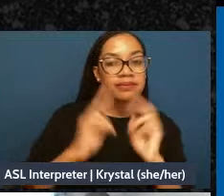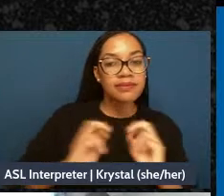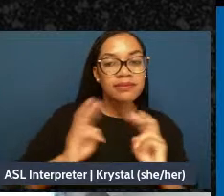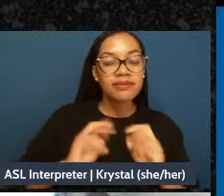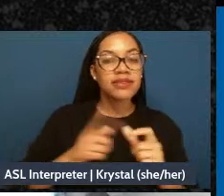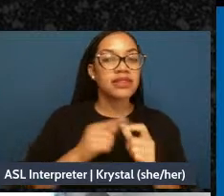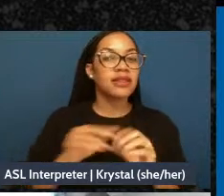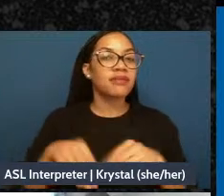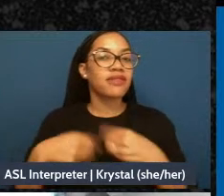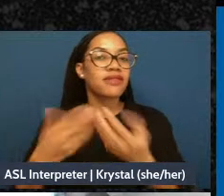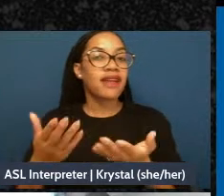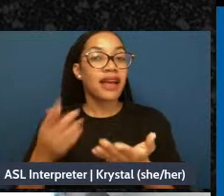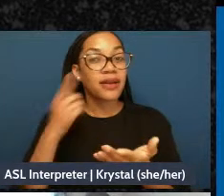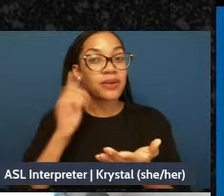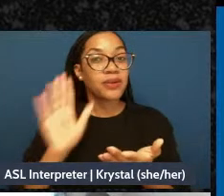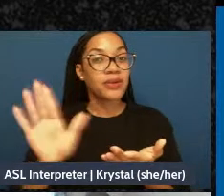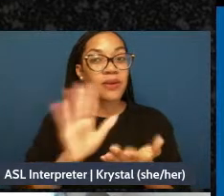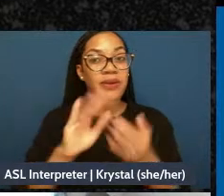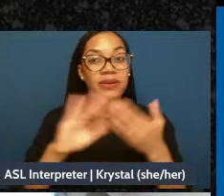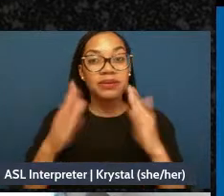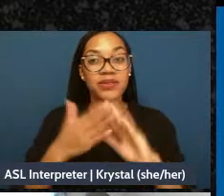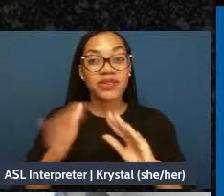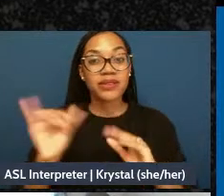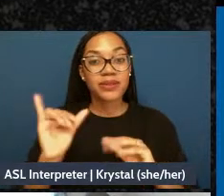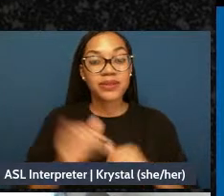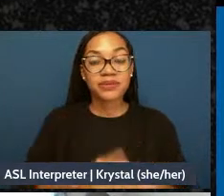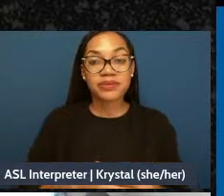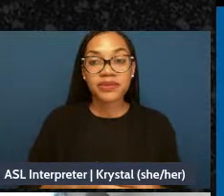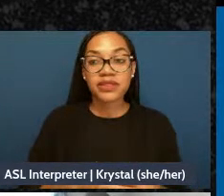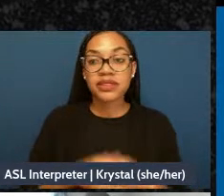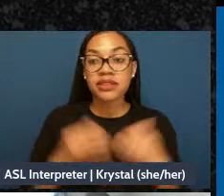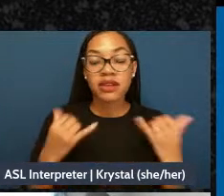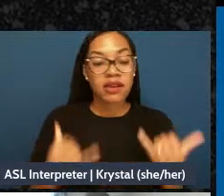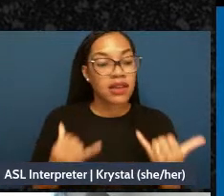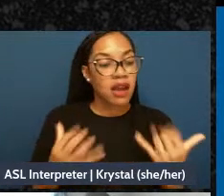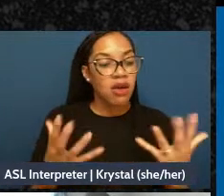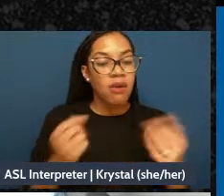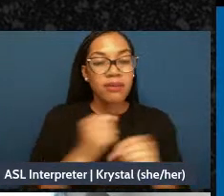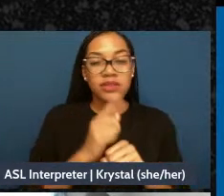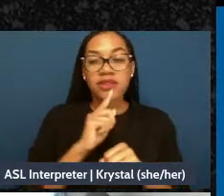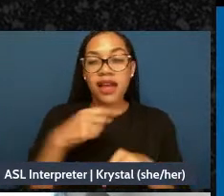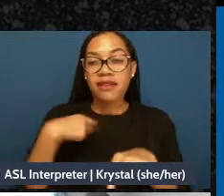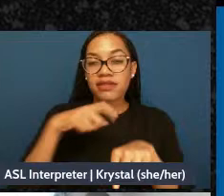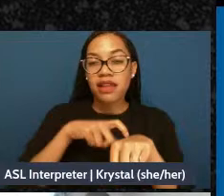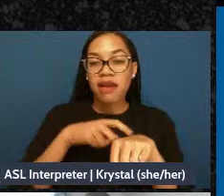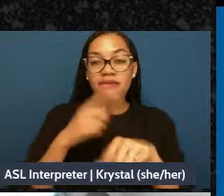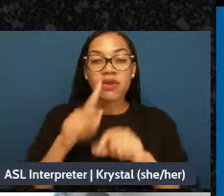right now I think so that we have time for a little Q&A. Oh, let's answer some questions